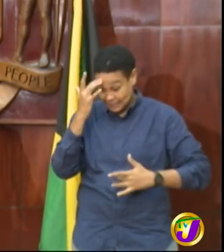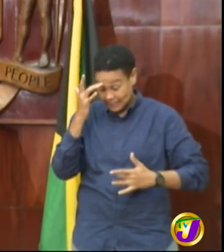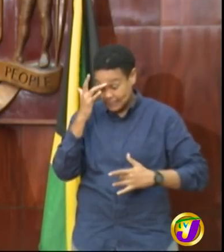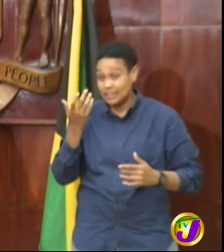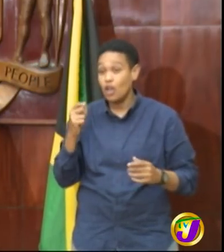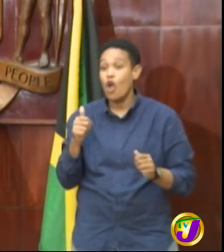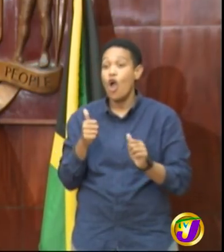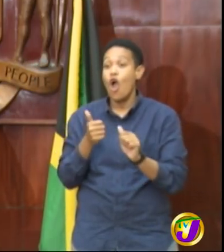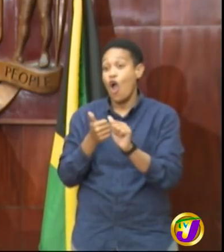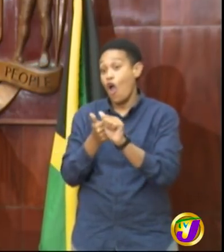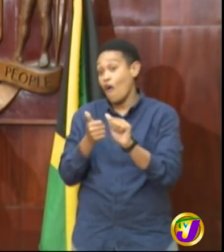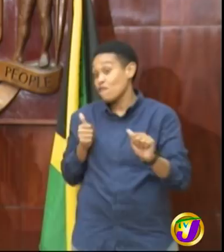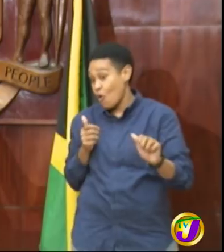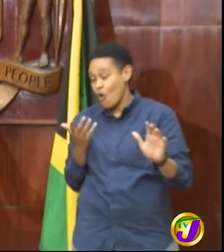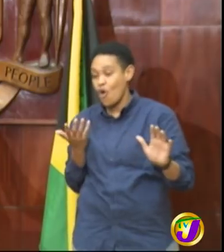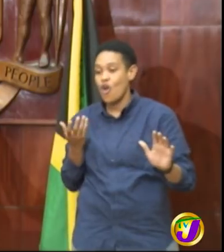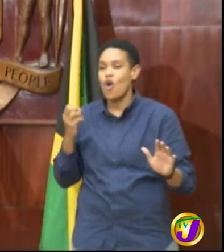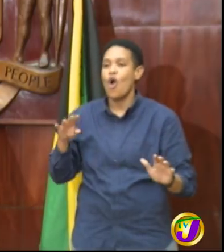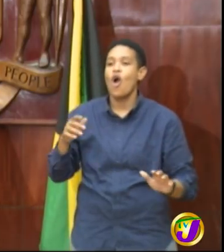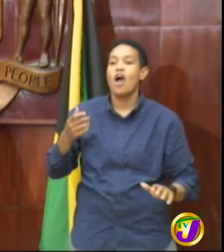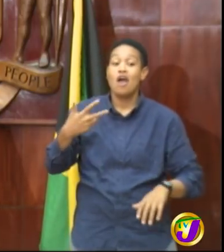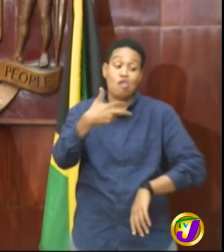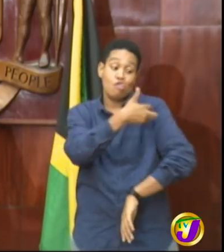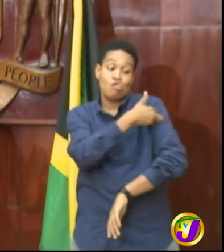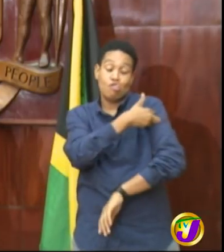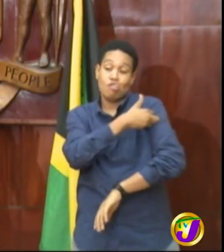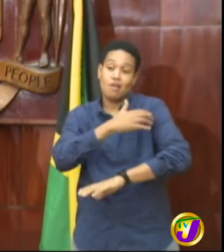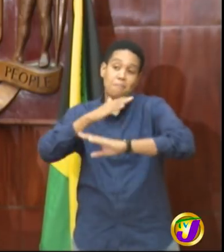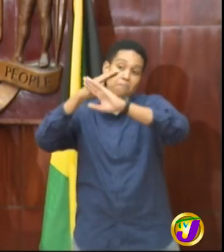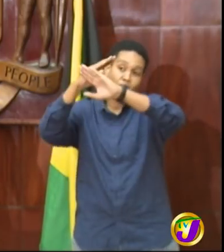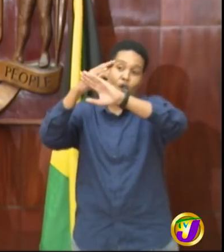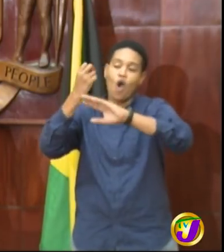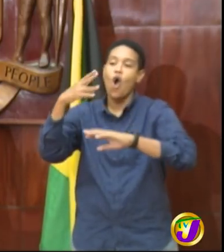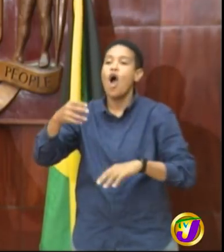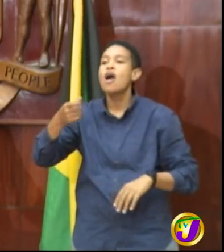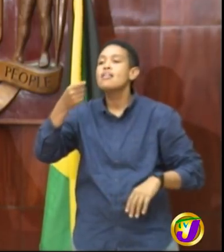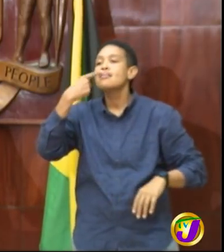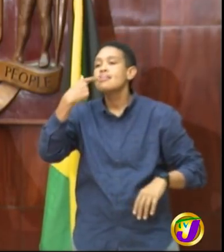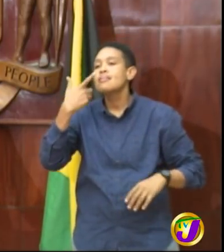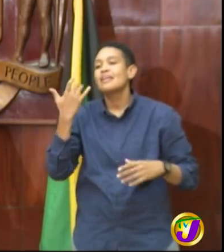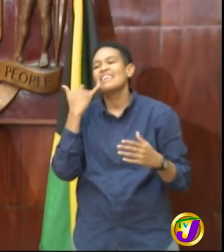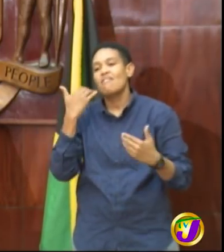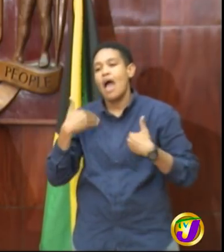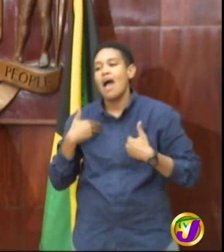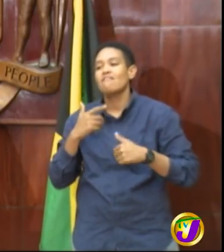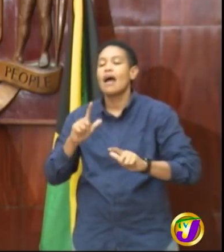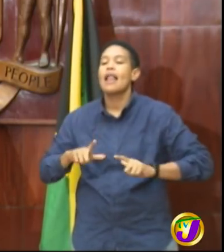vaccine or treat it if they have it and life will go back to normality right now